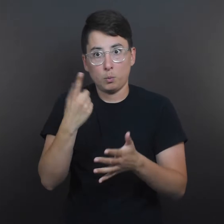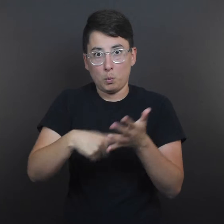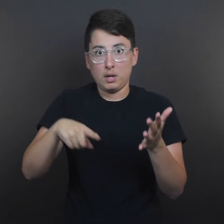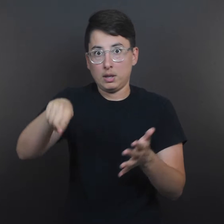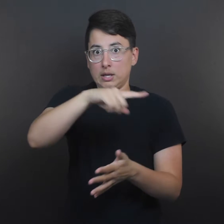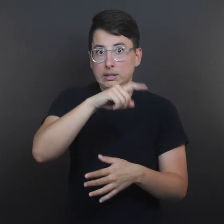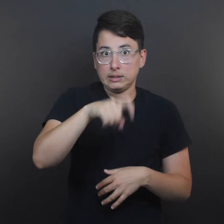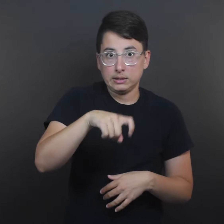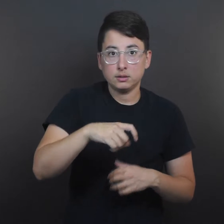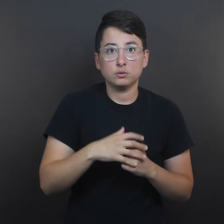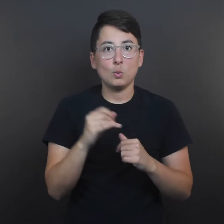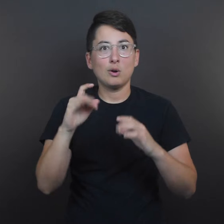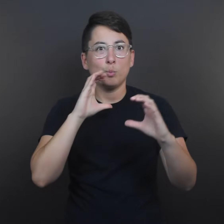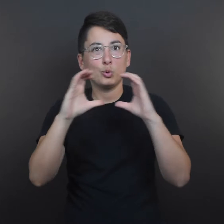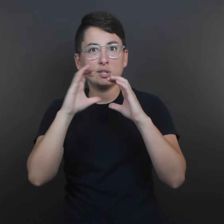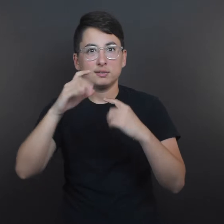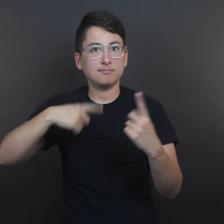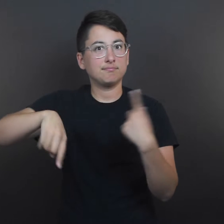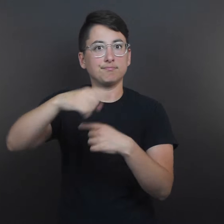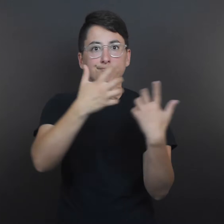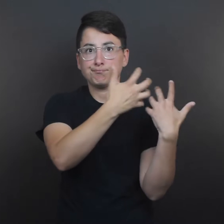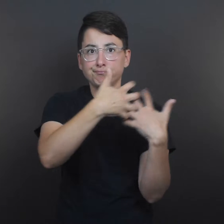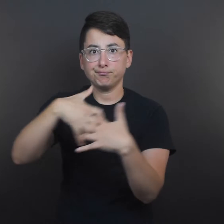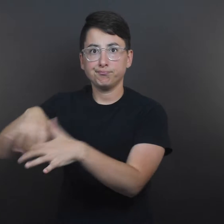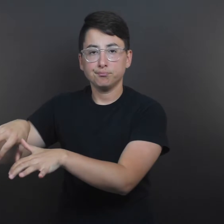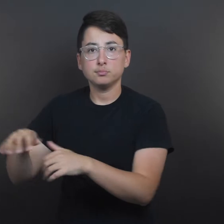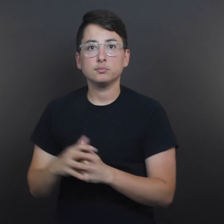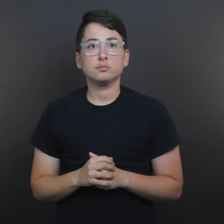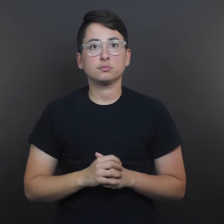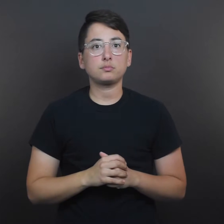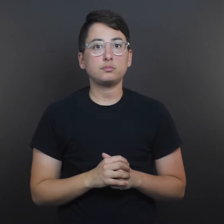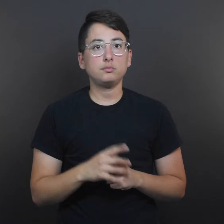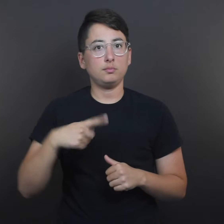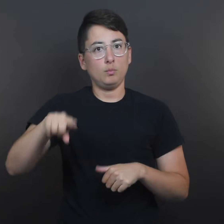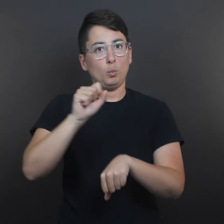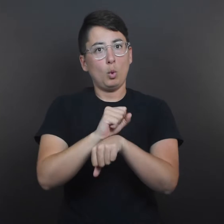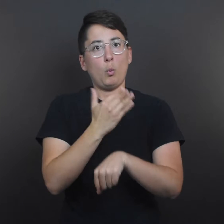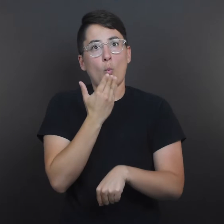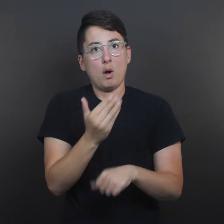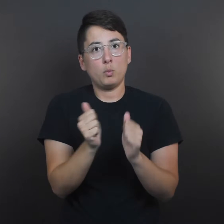so they can work with them in the most efficient way and everybody can meet their goals.”